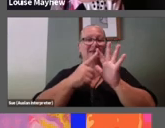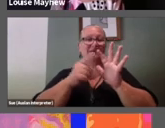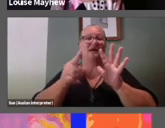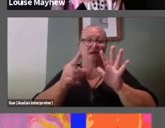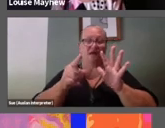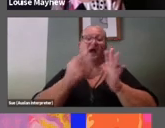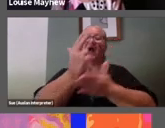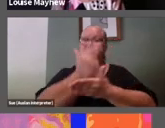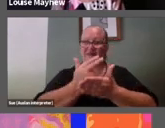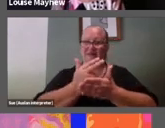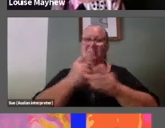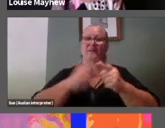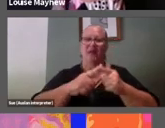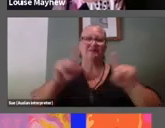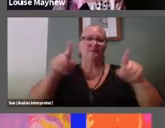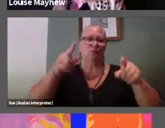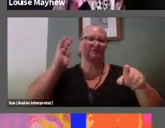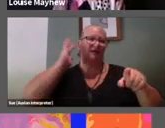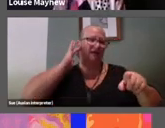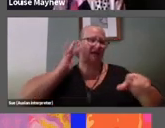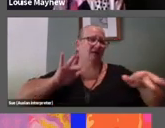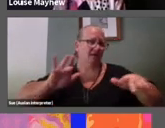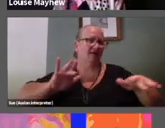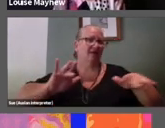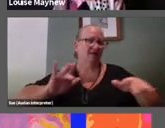artwork often takes the form of music video clips.